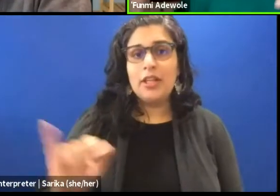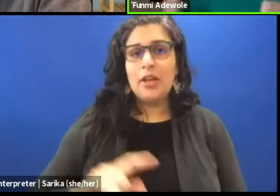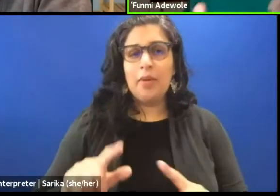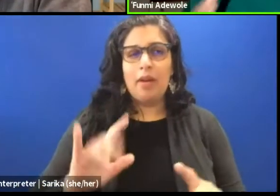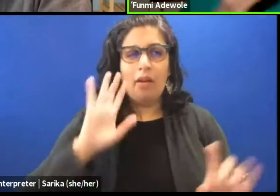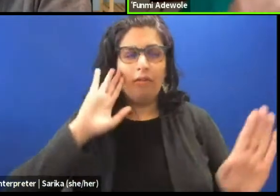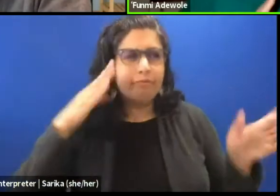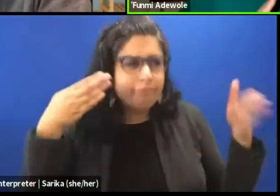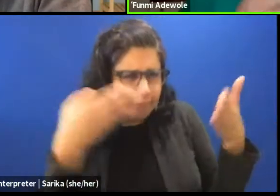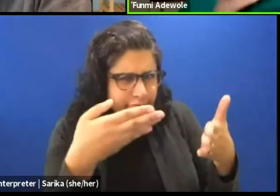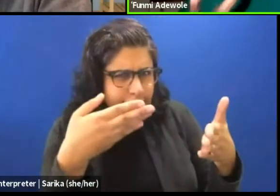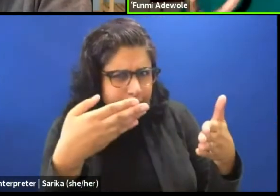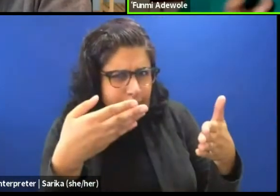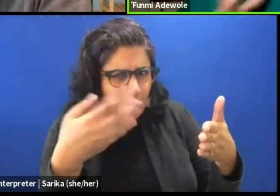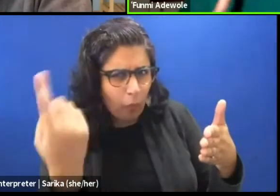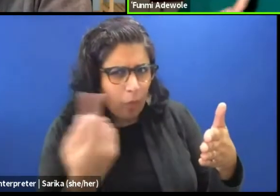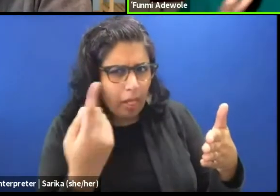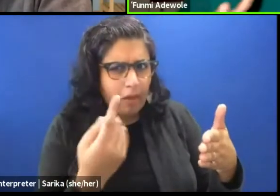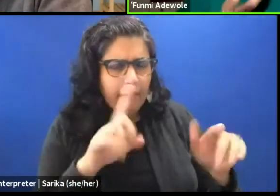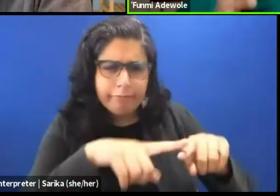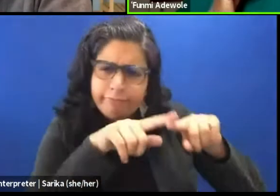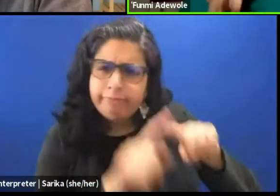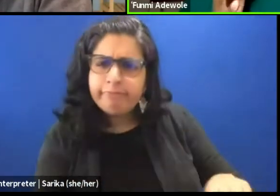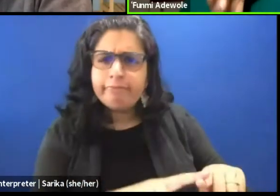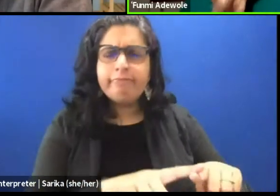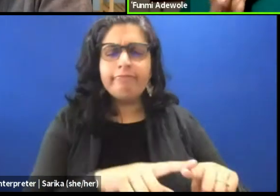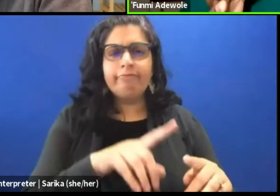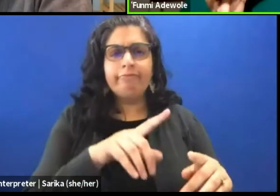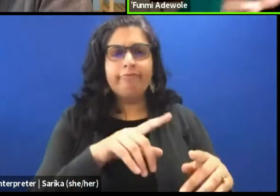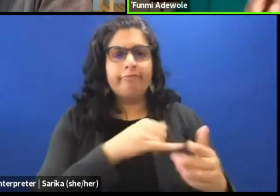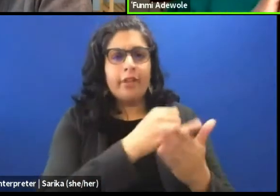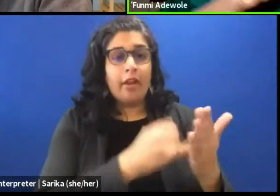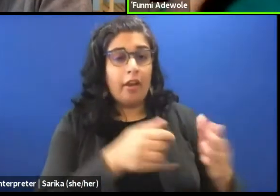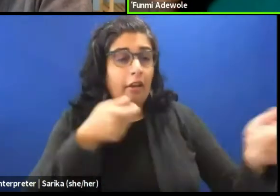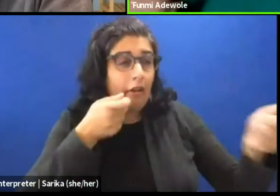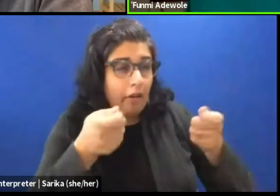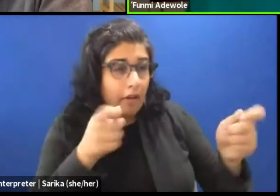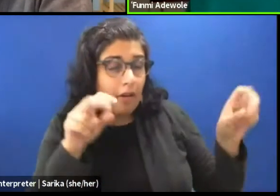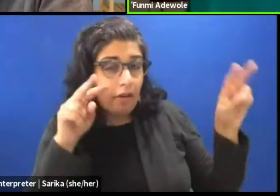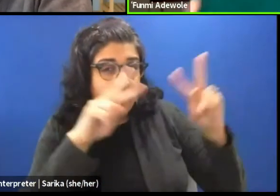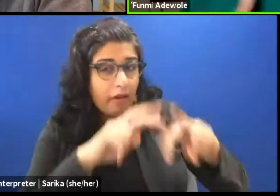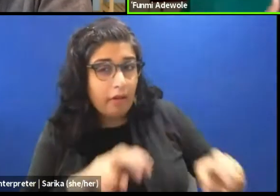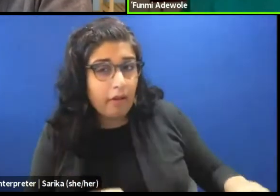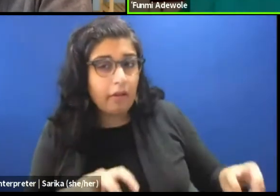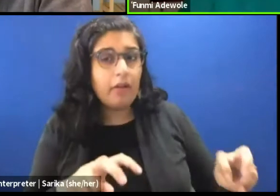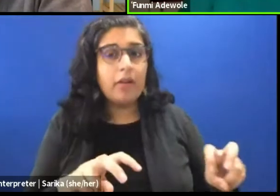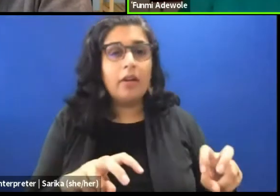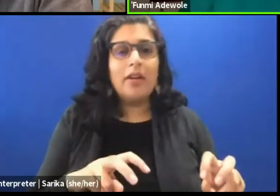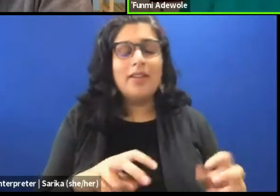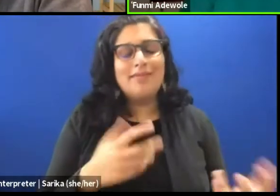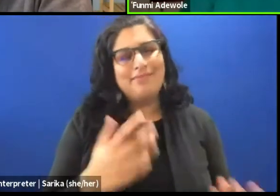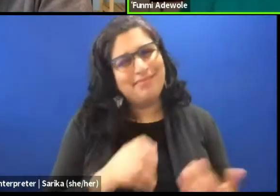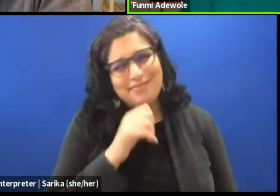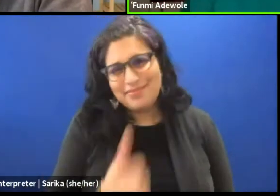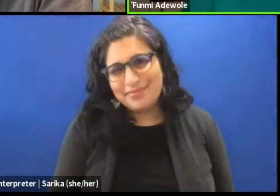of the performance and the artistic directors wants, in order to convey meaning? Possibly not.